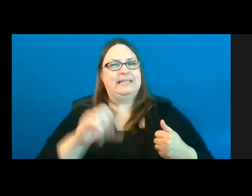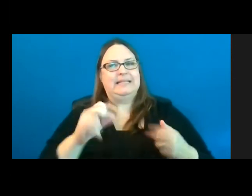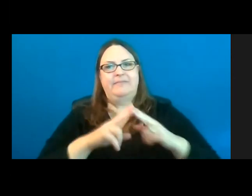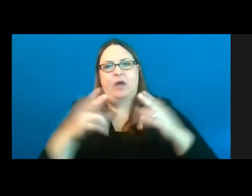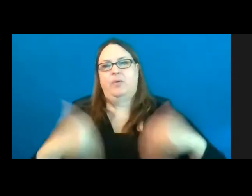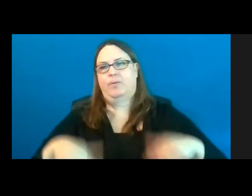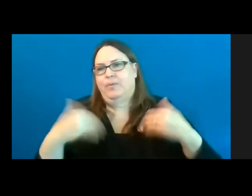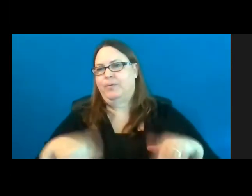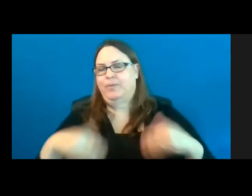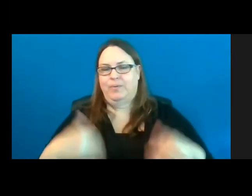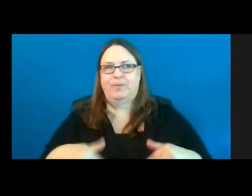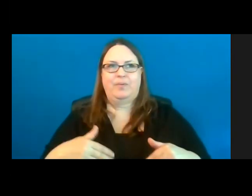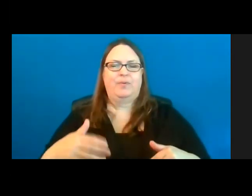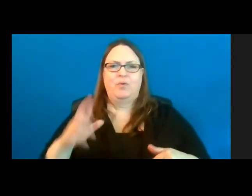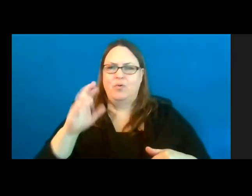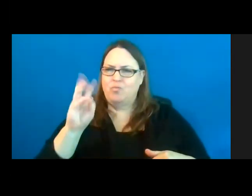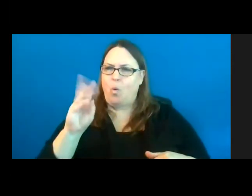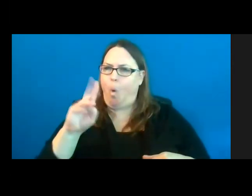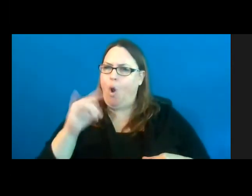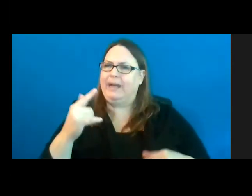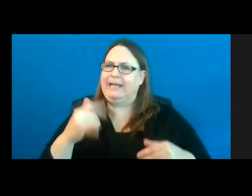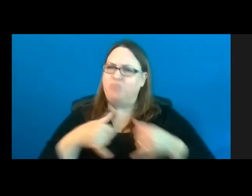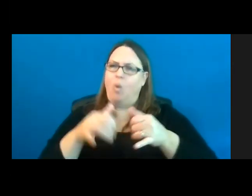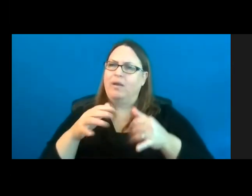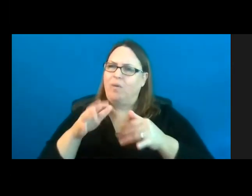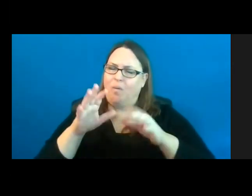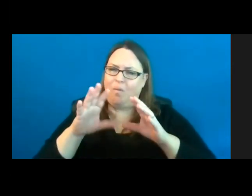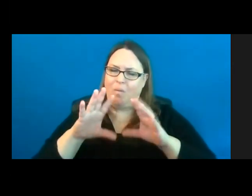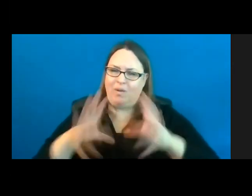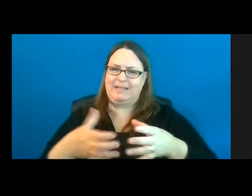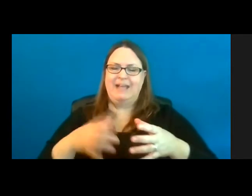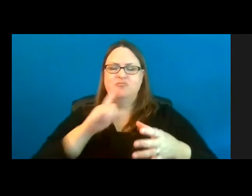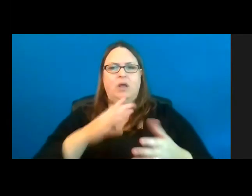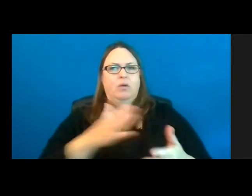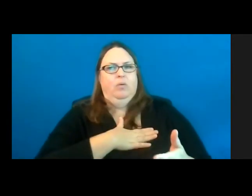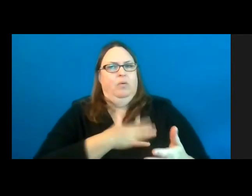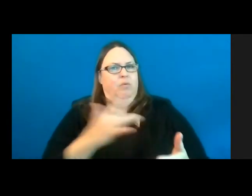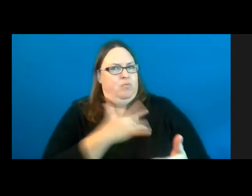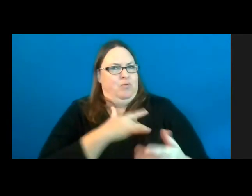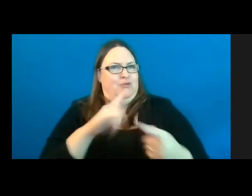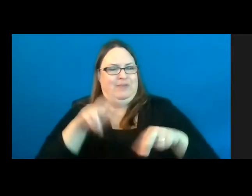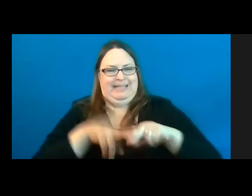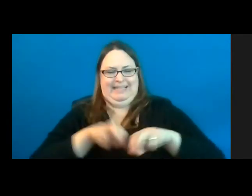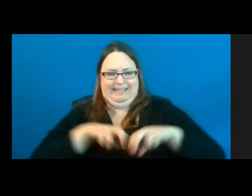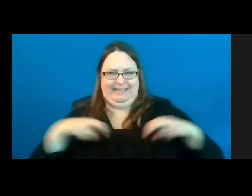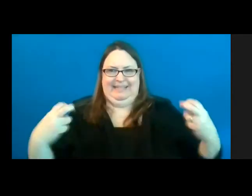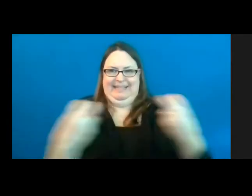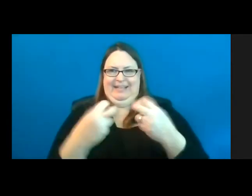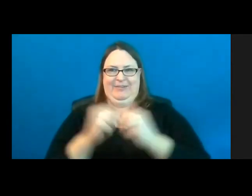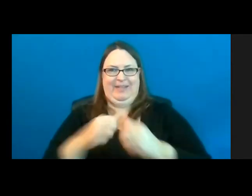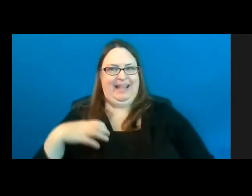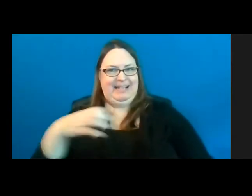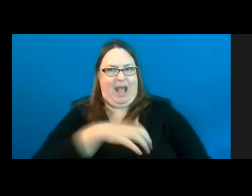It’s very rewarding to sit around the table with the Accessibility Advisory Council.